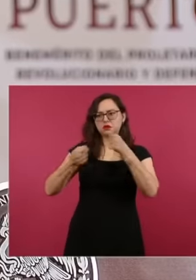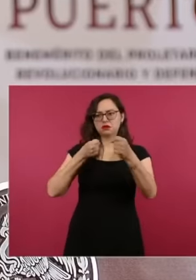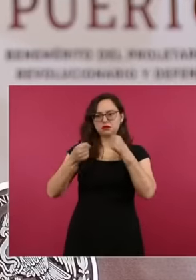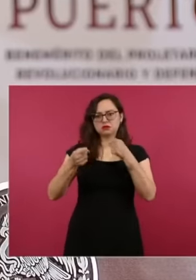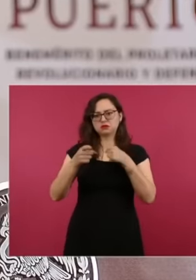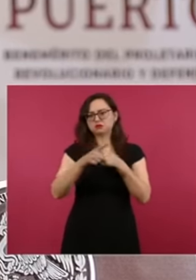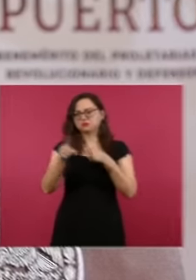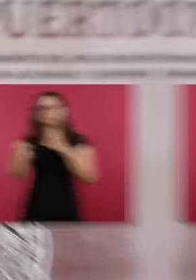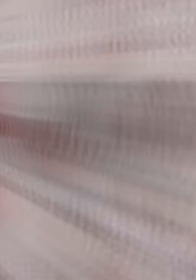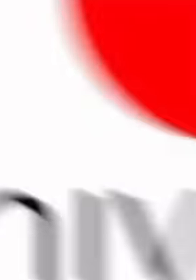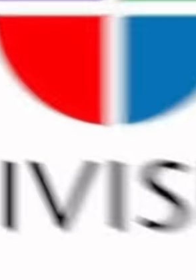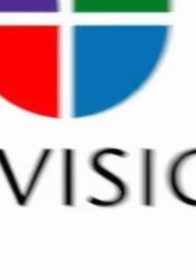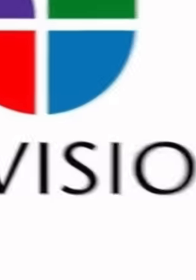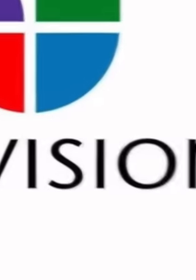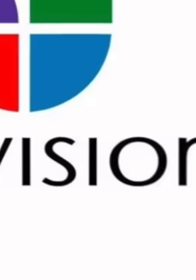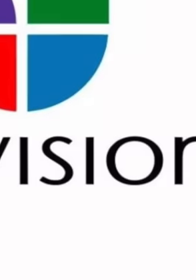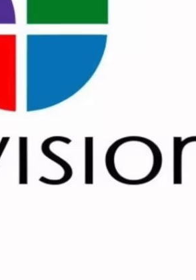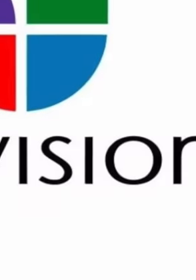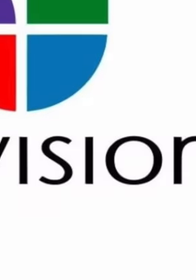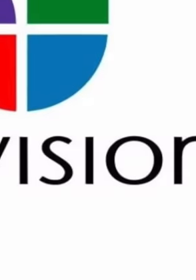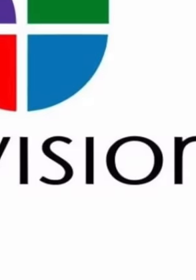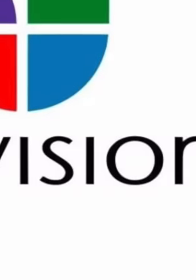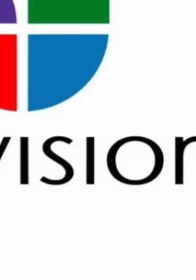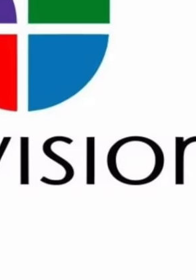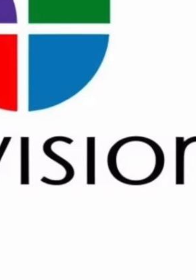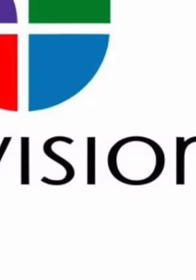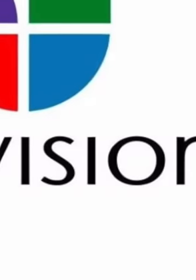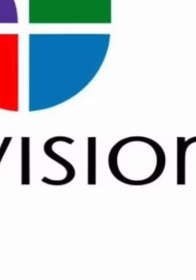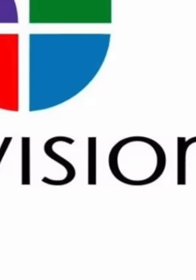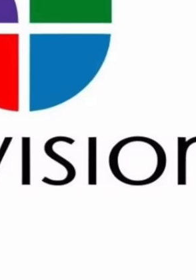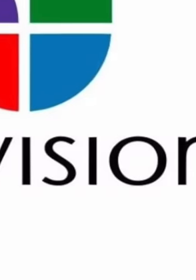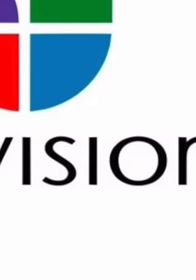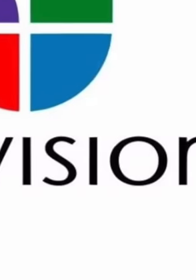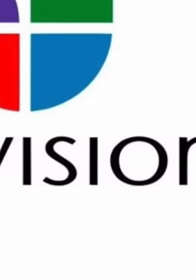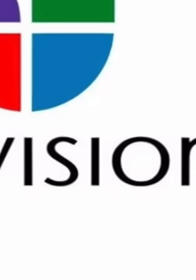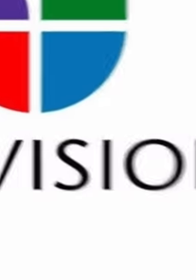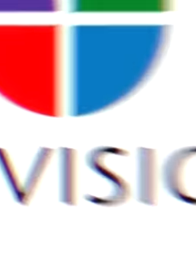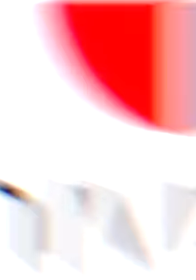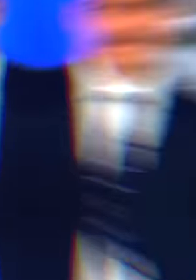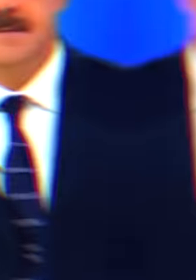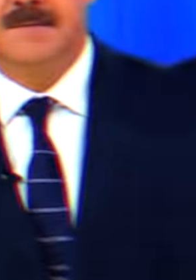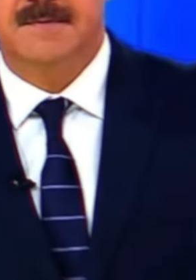it is important to emphasize that this type of information will never be reported by television stations